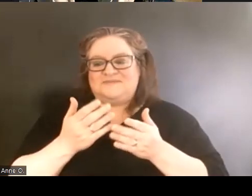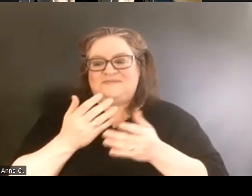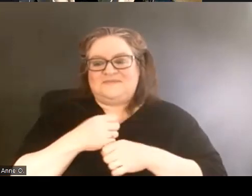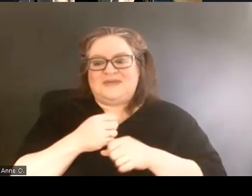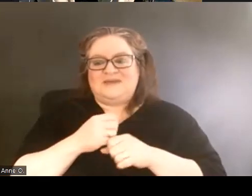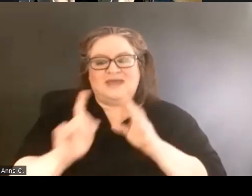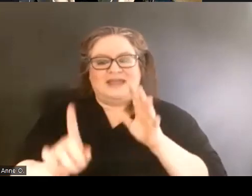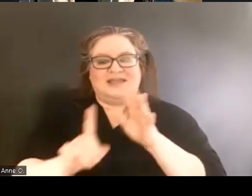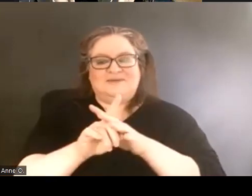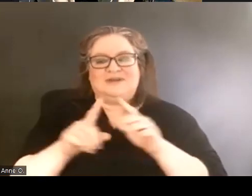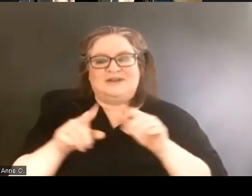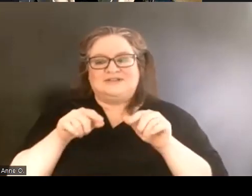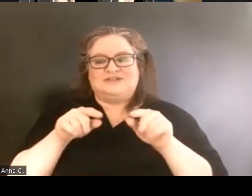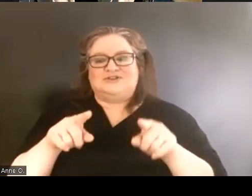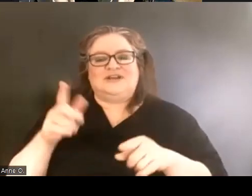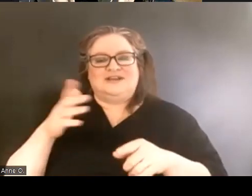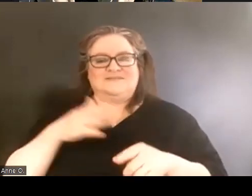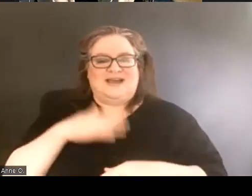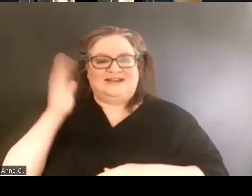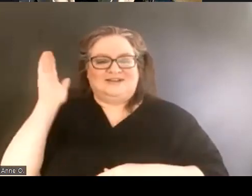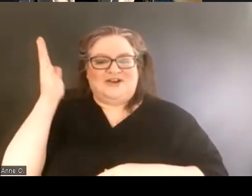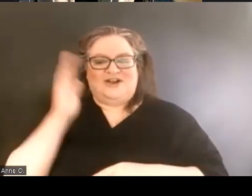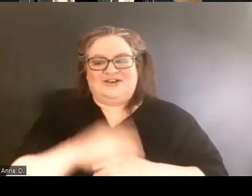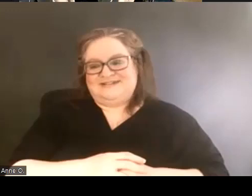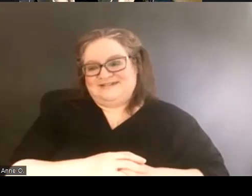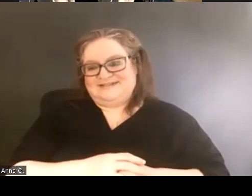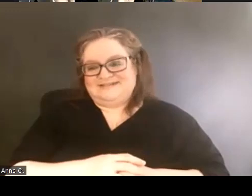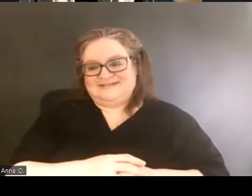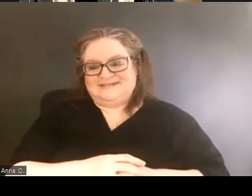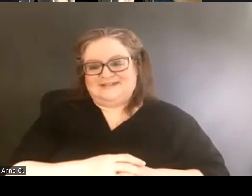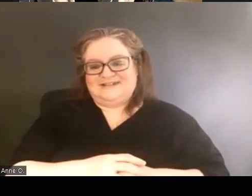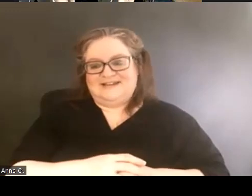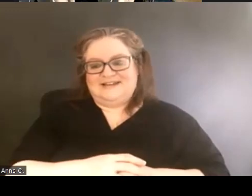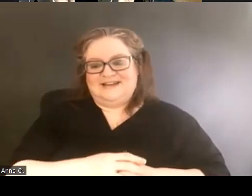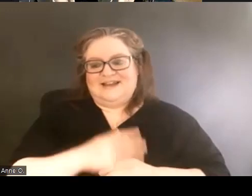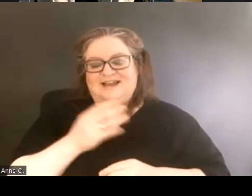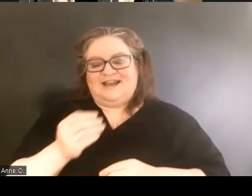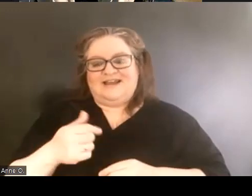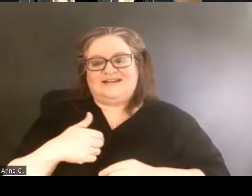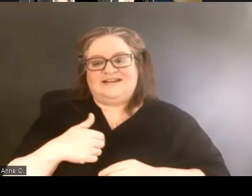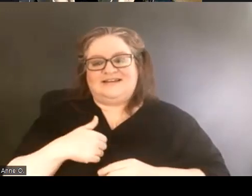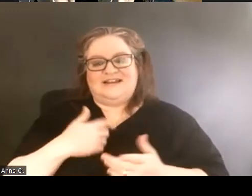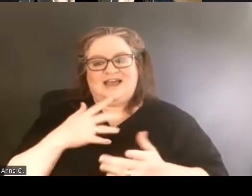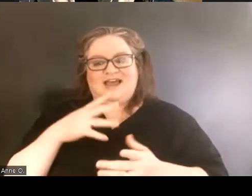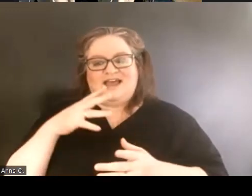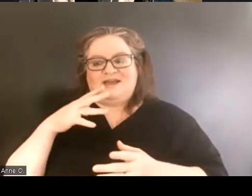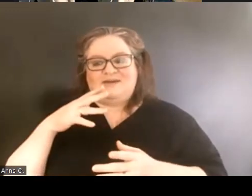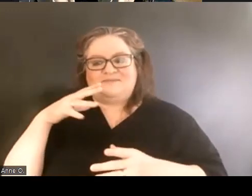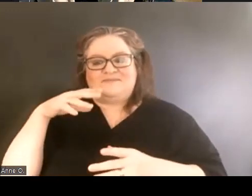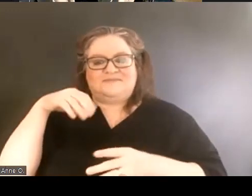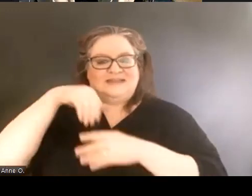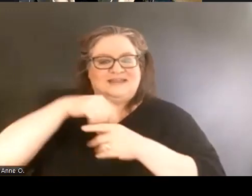during my talk. And I am in my living room this afternoon